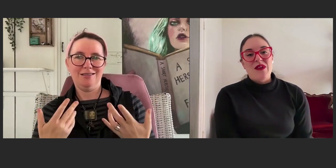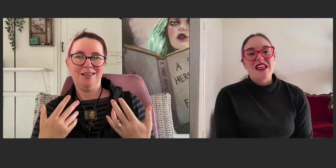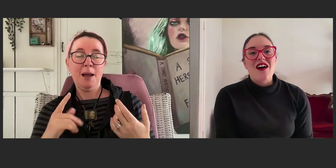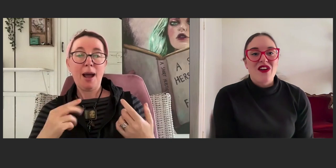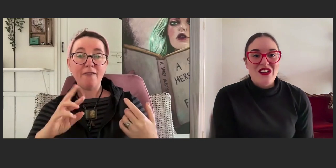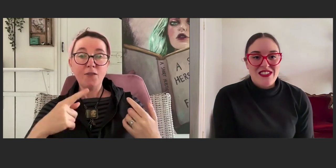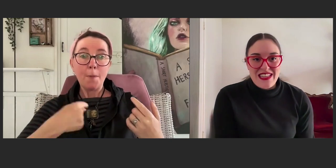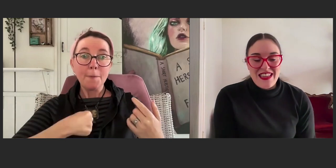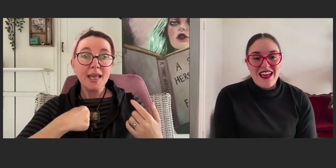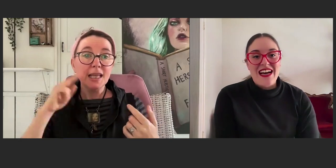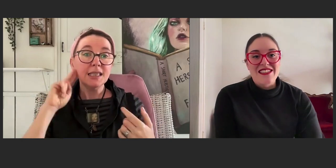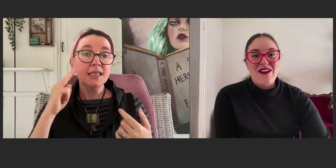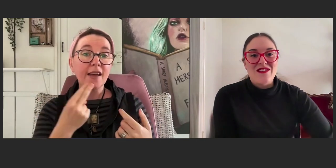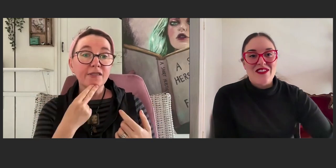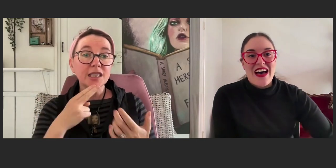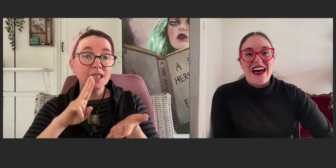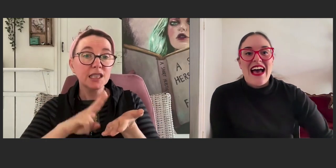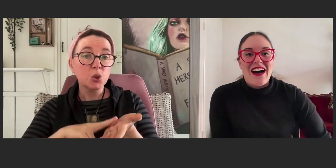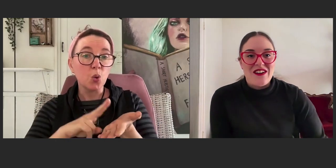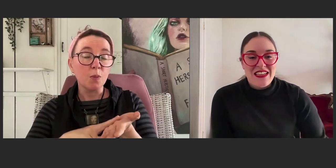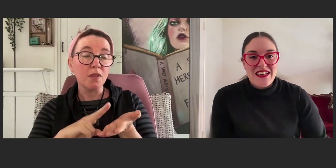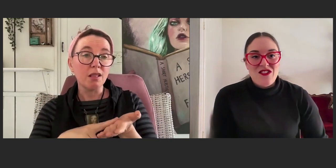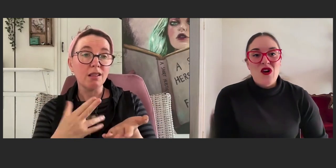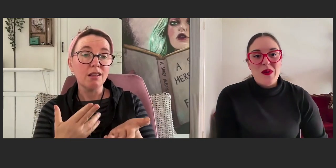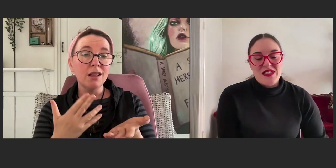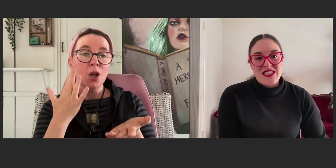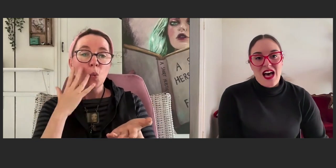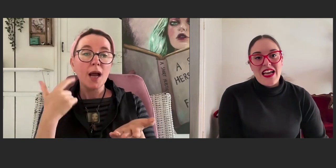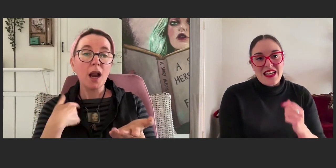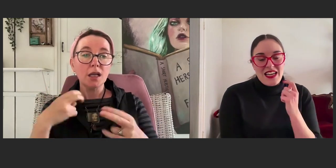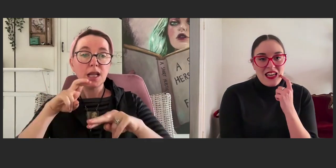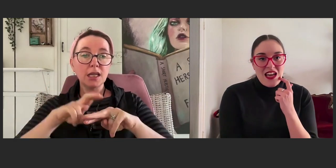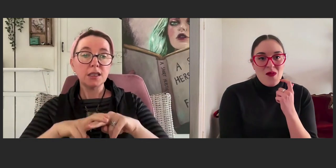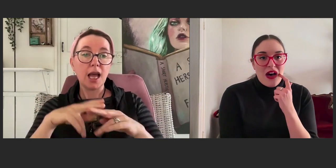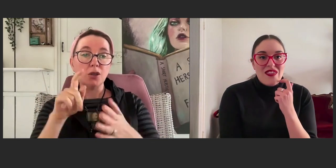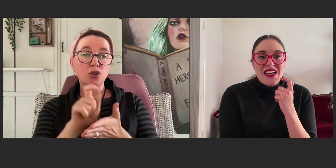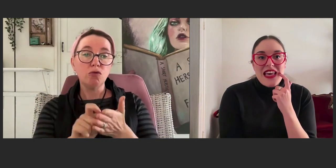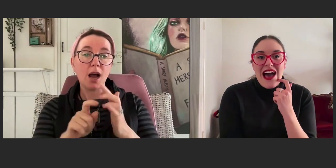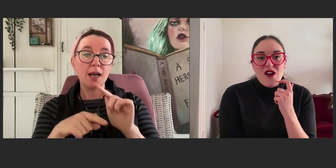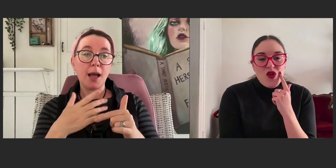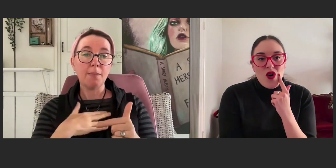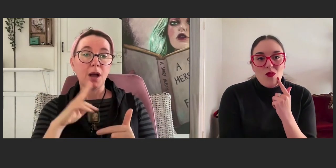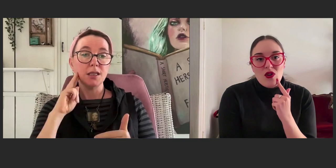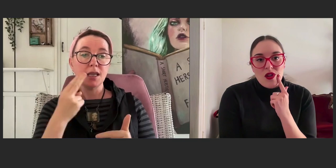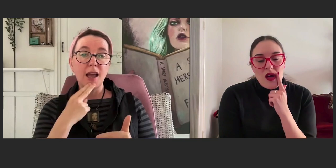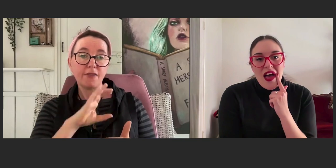we are diverse in the eyes of our normative society, but that's our normal